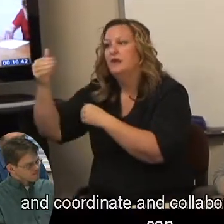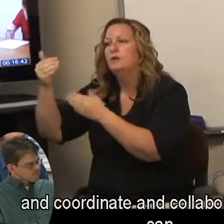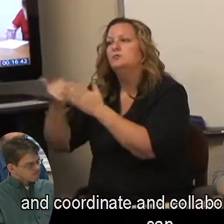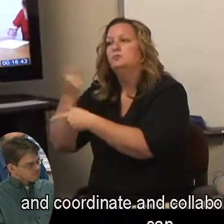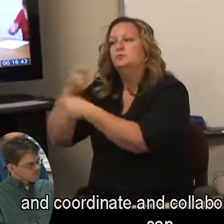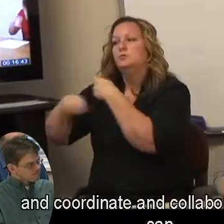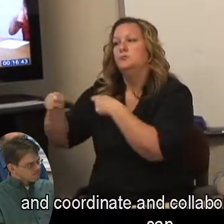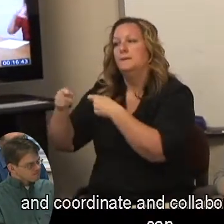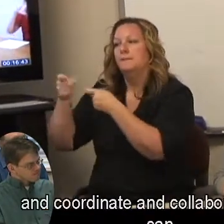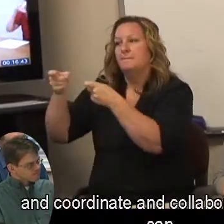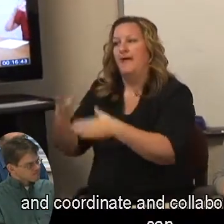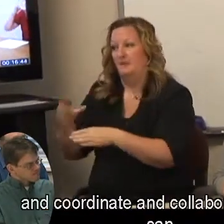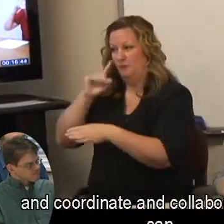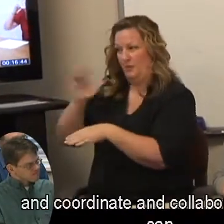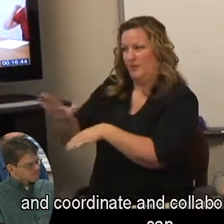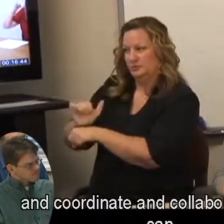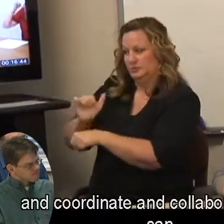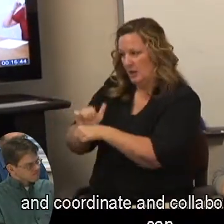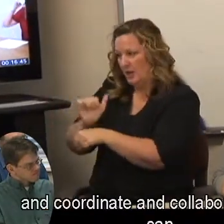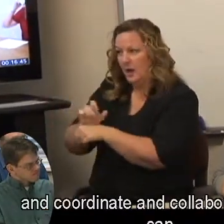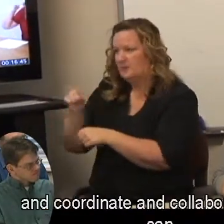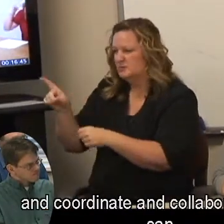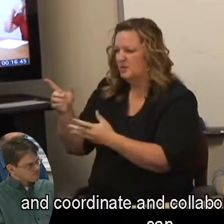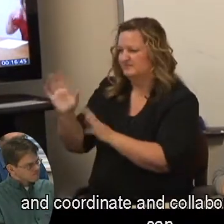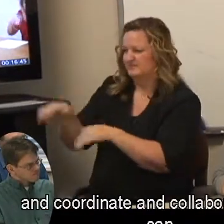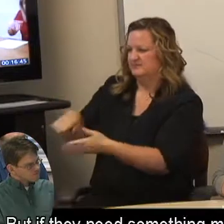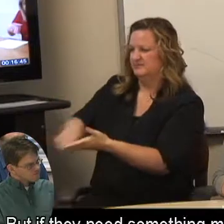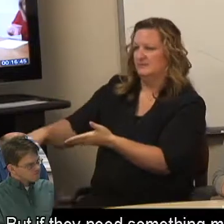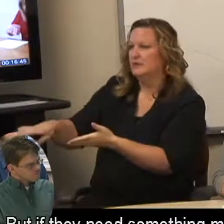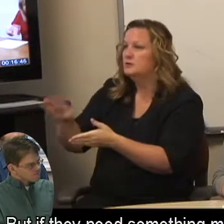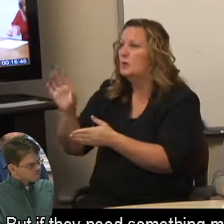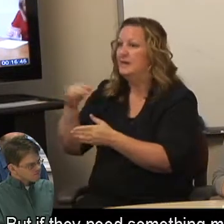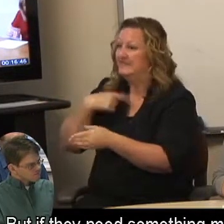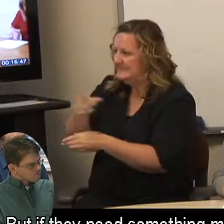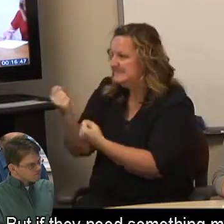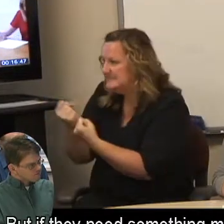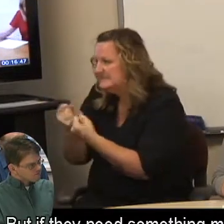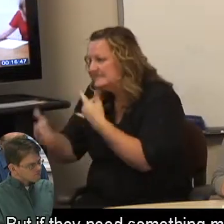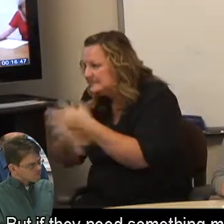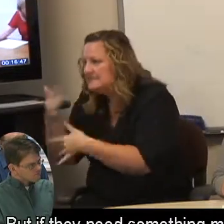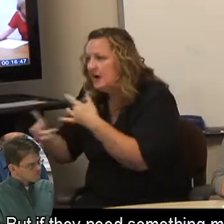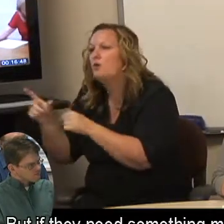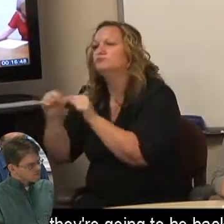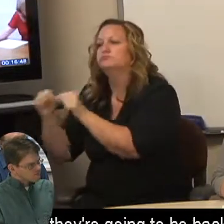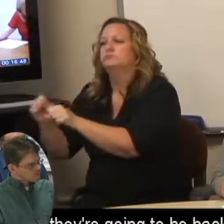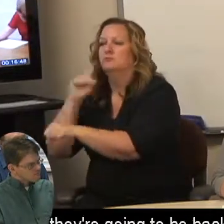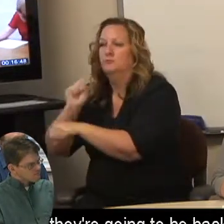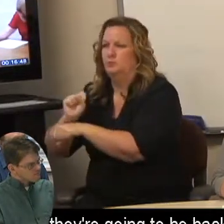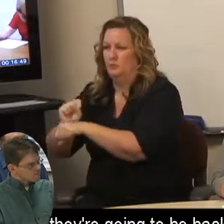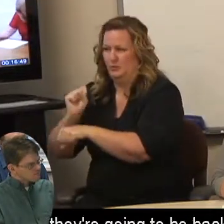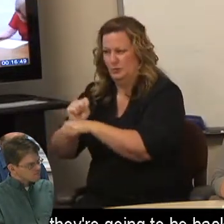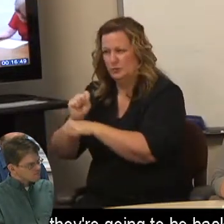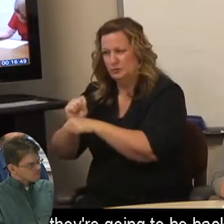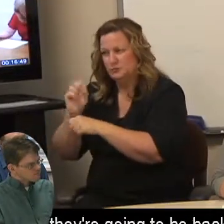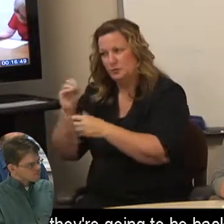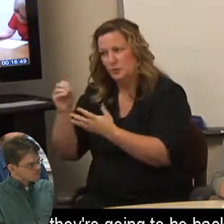and coordinate and collaborate, DSPD can. But if they need something more than that, they're going to be back to VR.